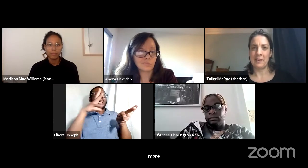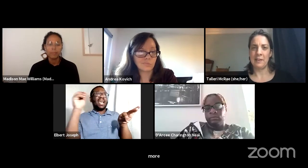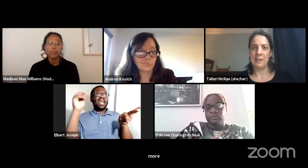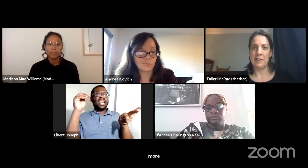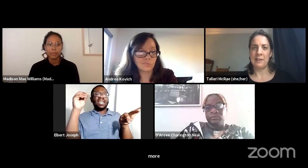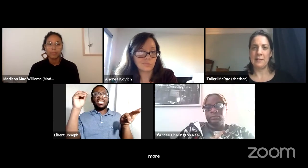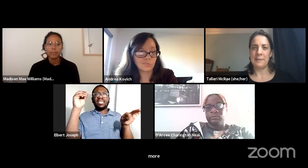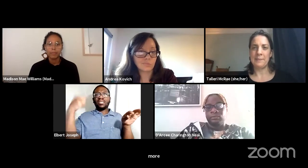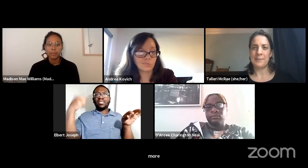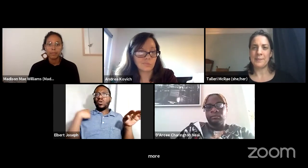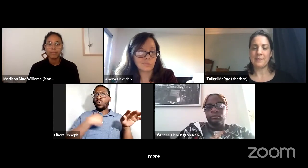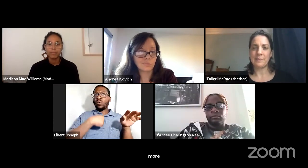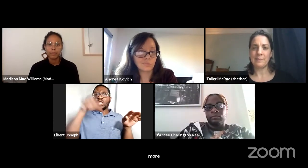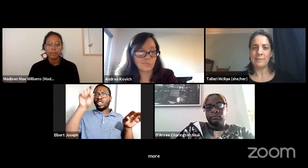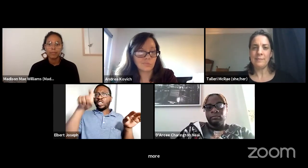It's so important.